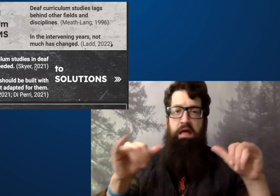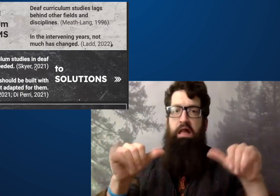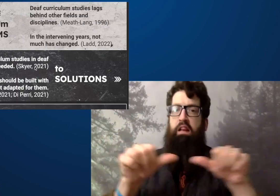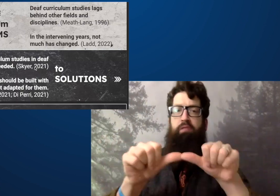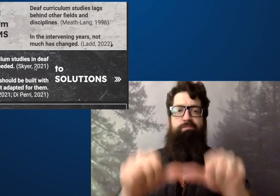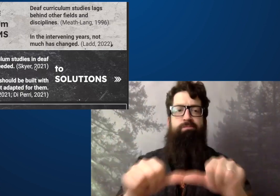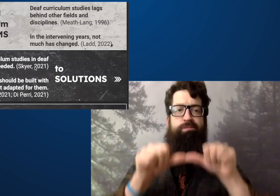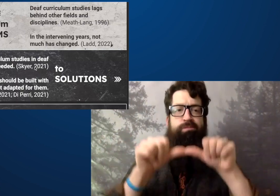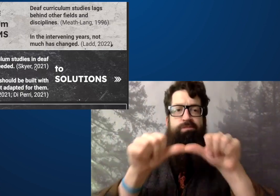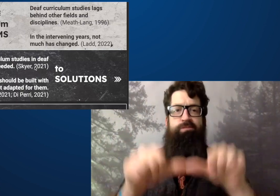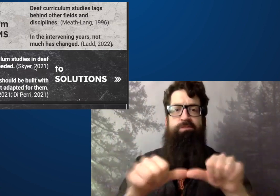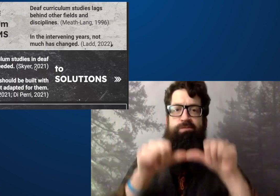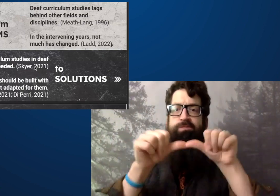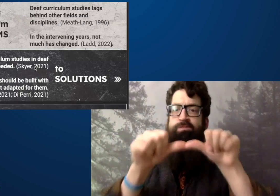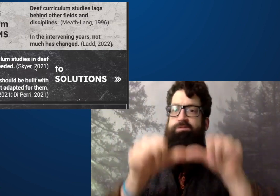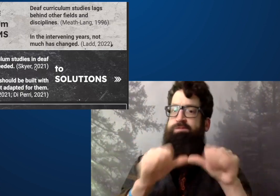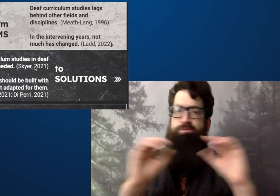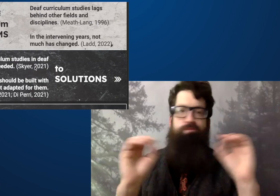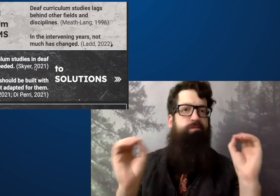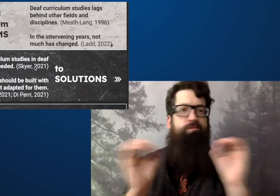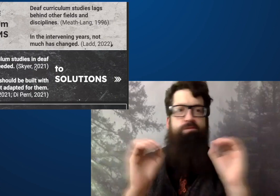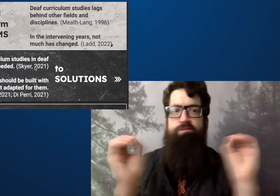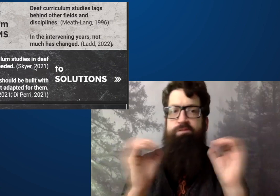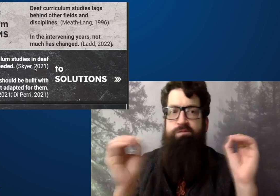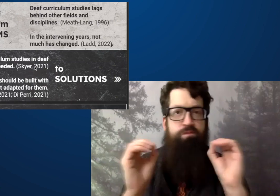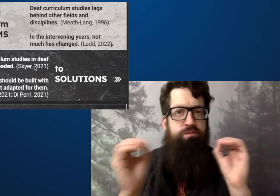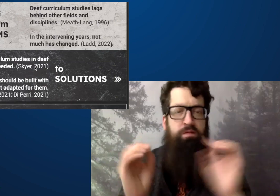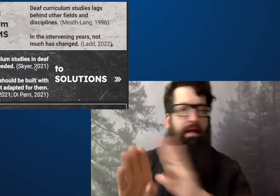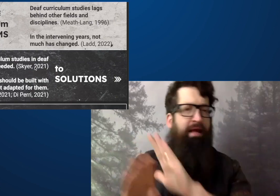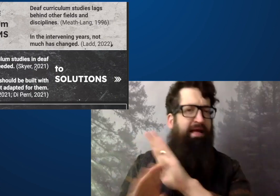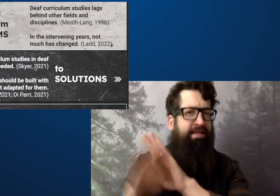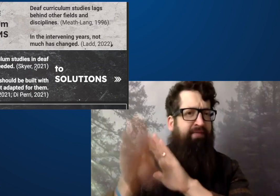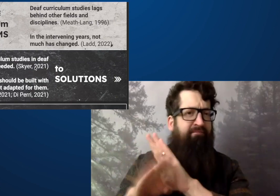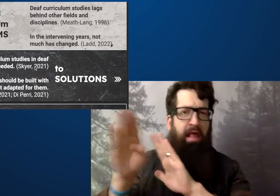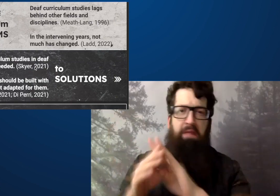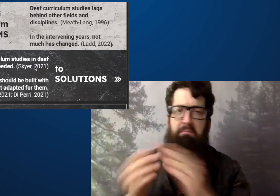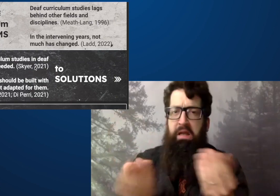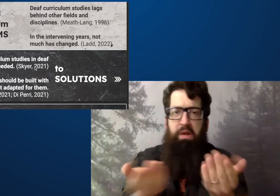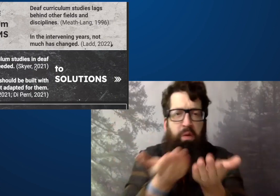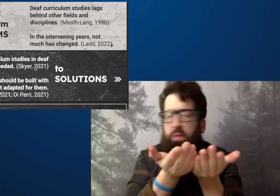And unfortunately, it still has not changed.